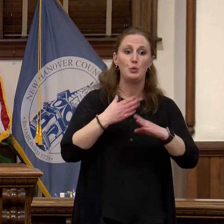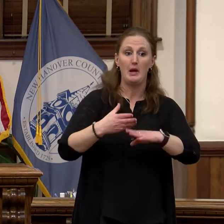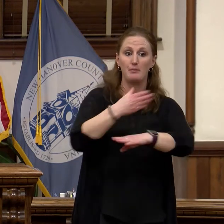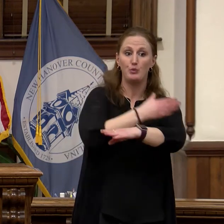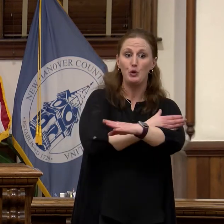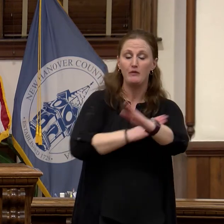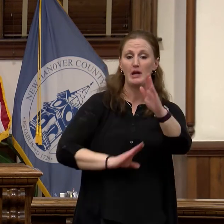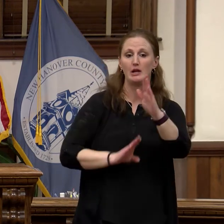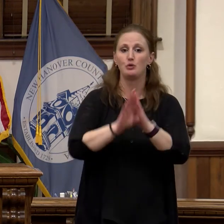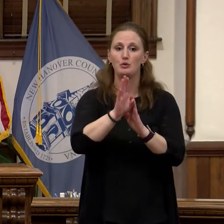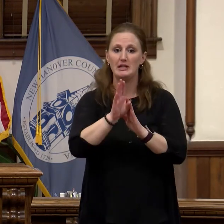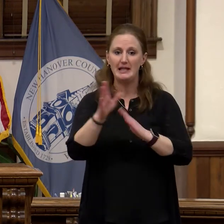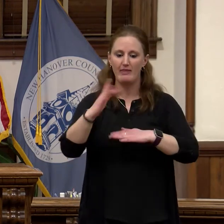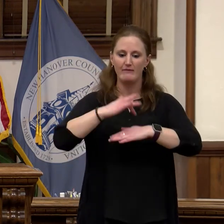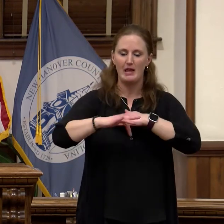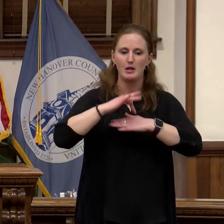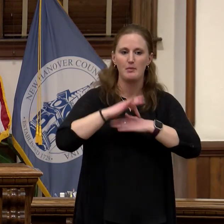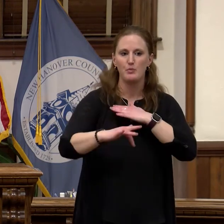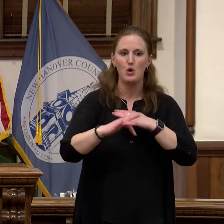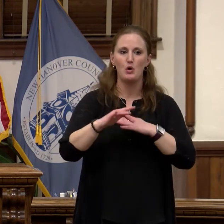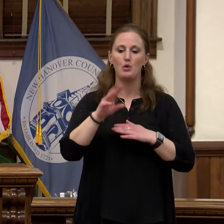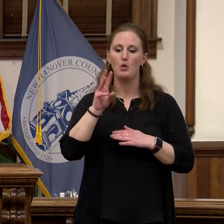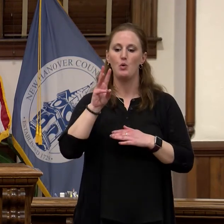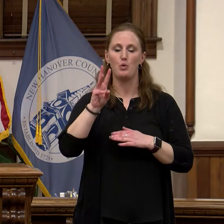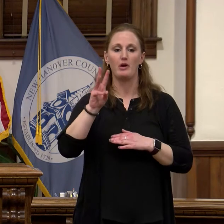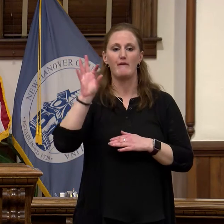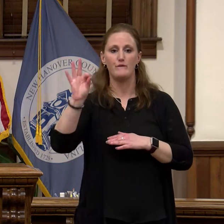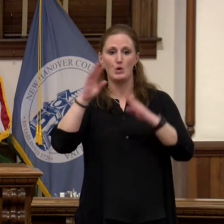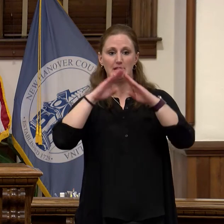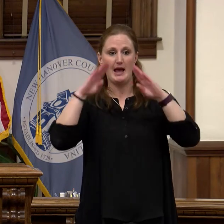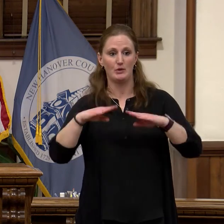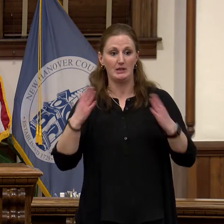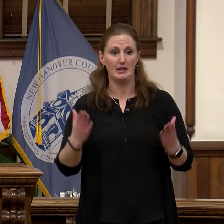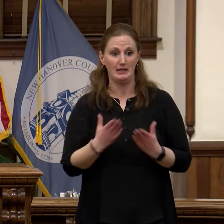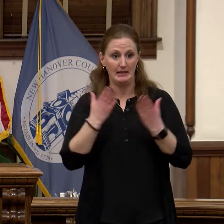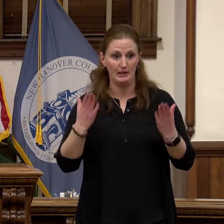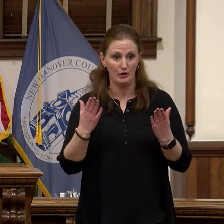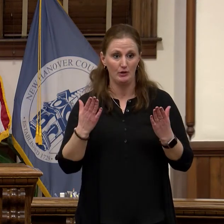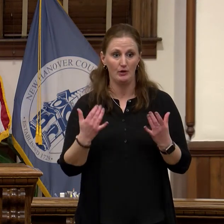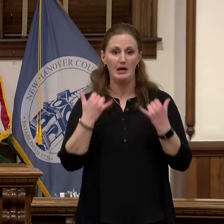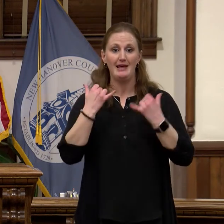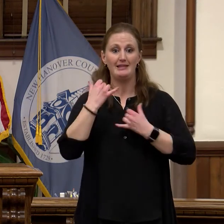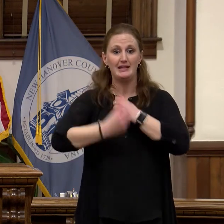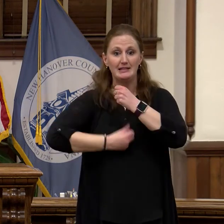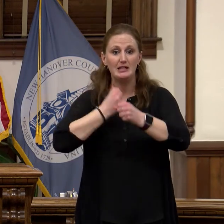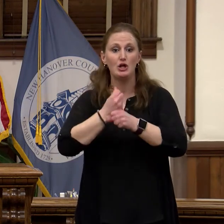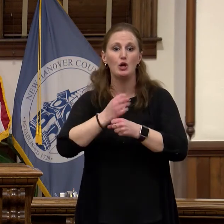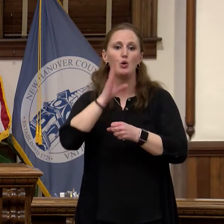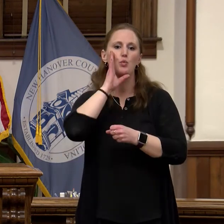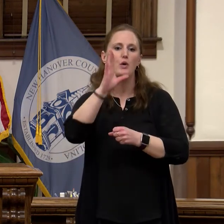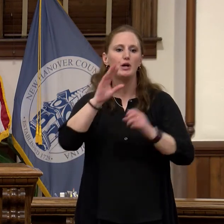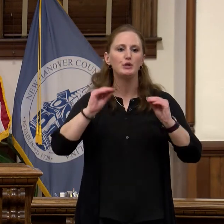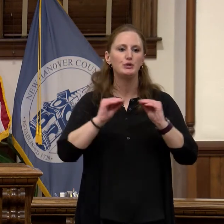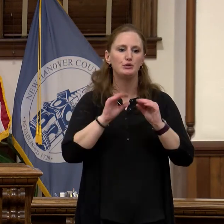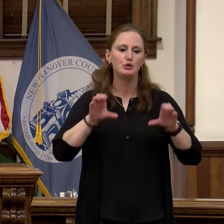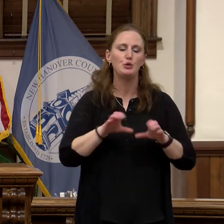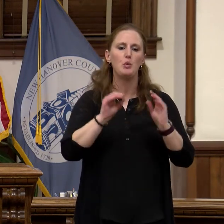workforce housings in this region. This year the committee would be leading a comprehensive housing study and public opinion survey that's so that we can